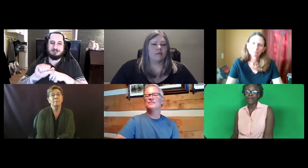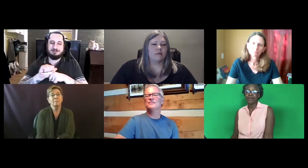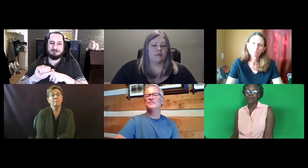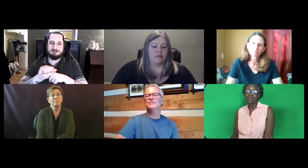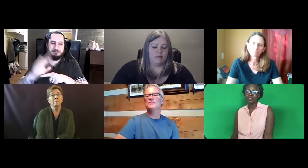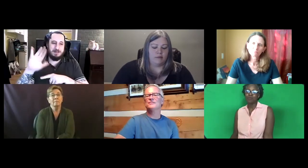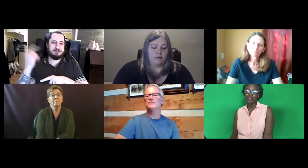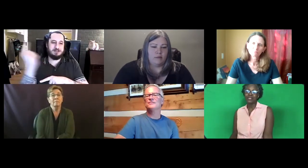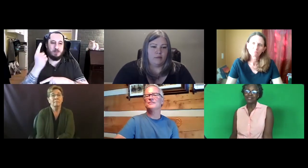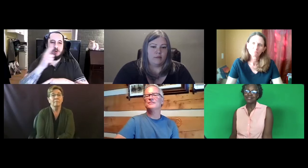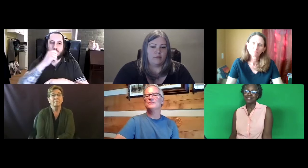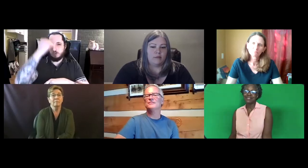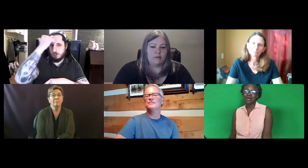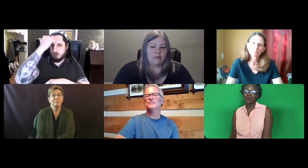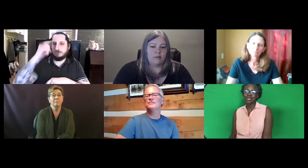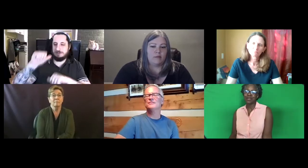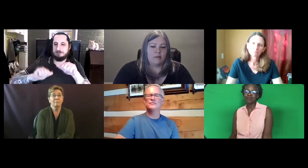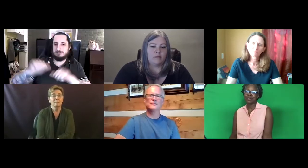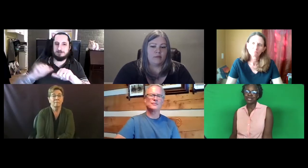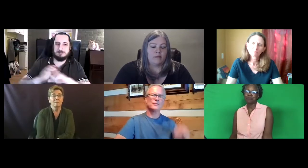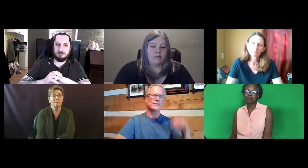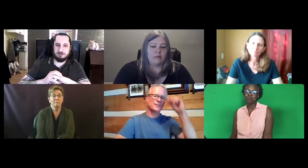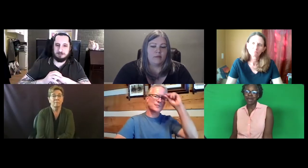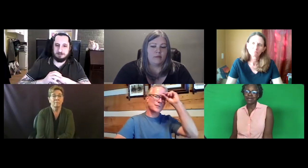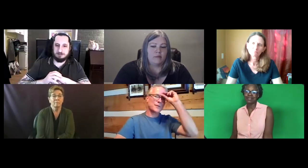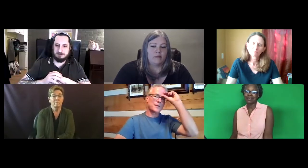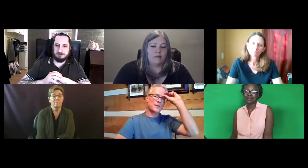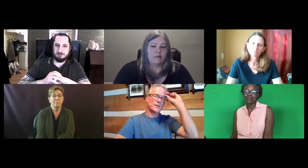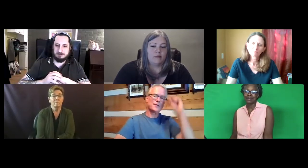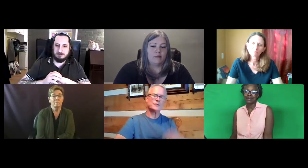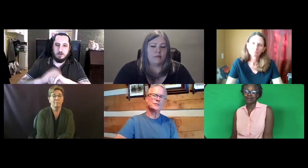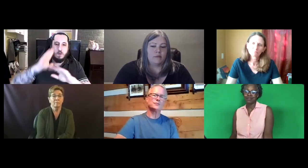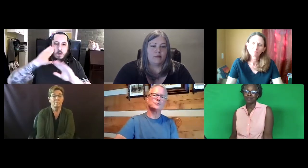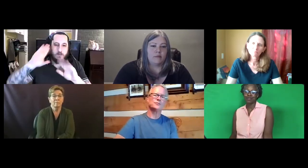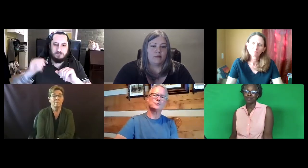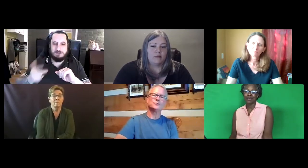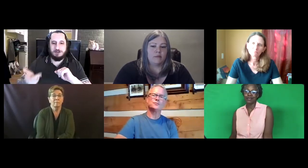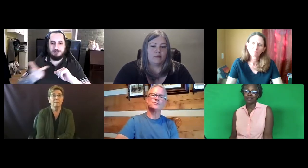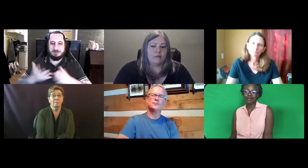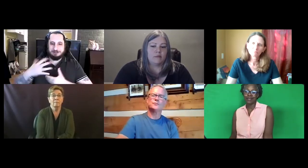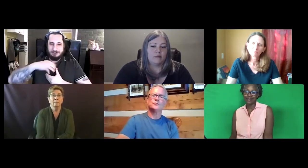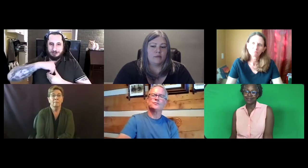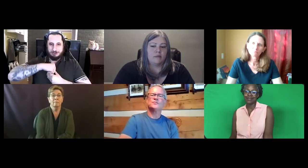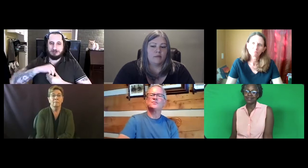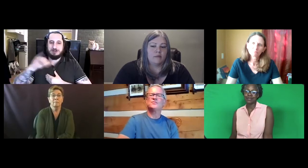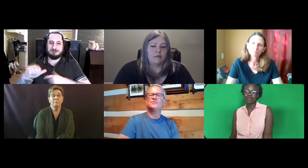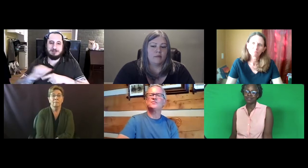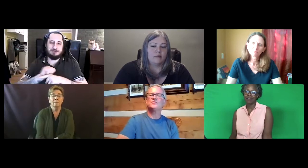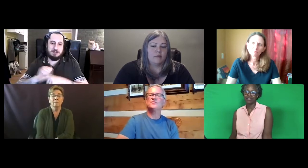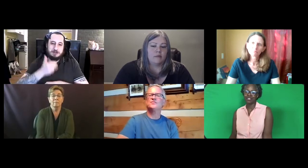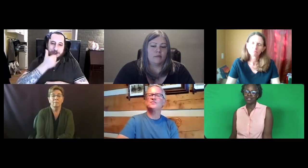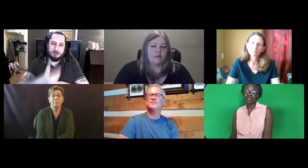So the point is, is that we are really practicing or assessing someone's knowledge and their